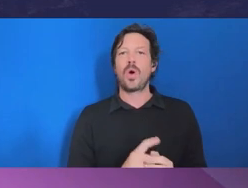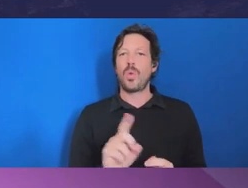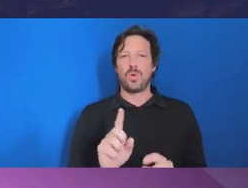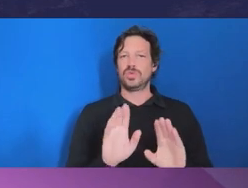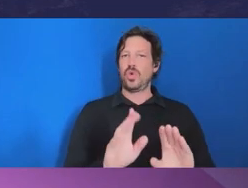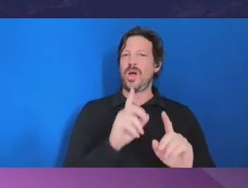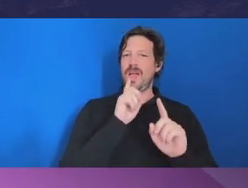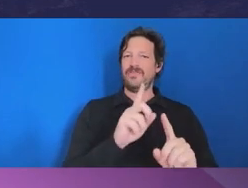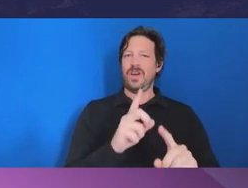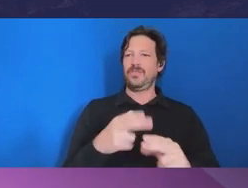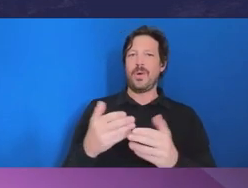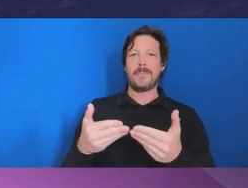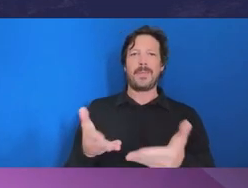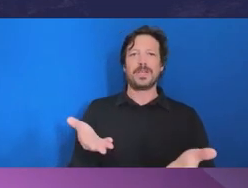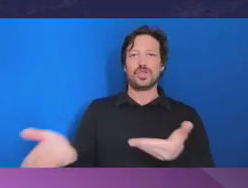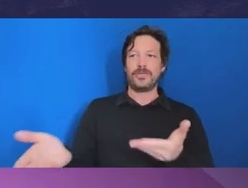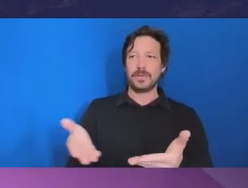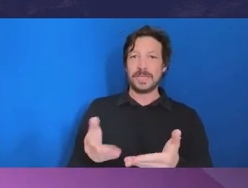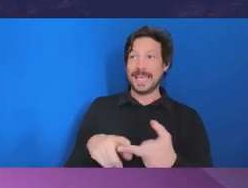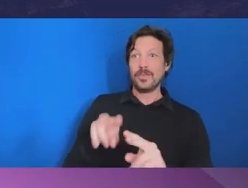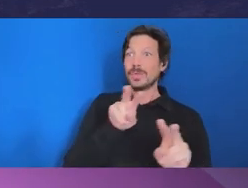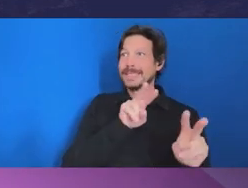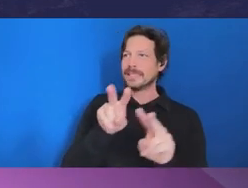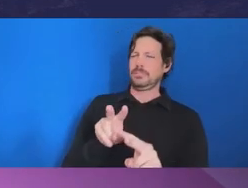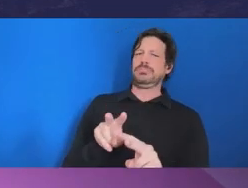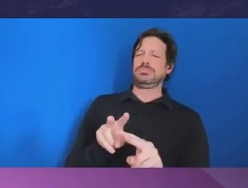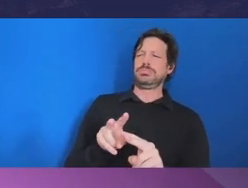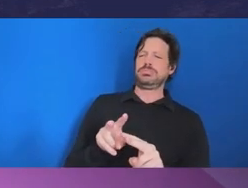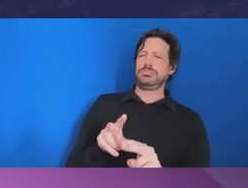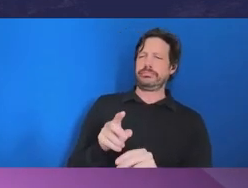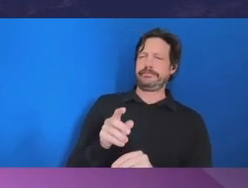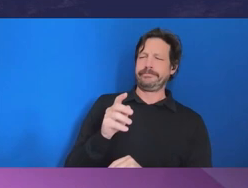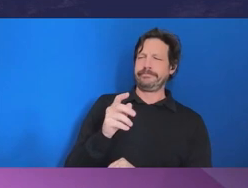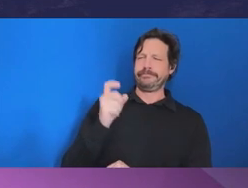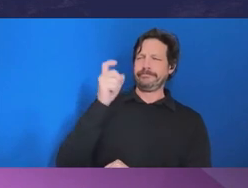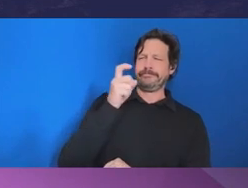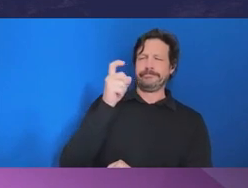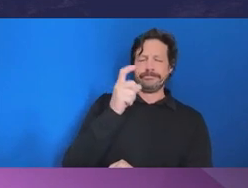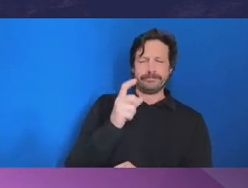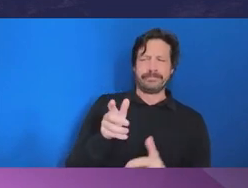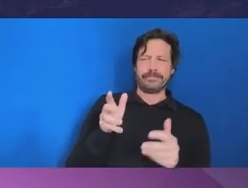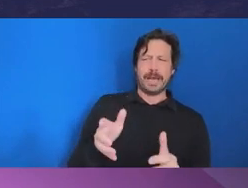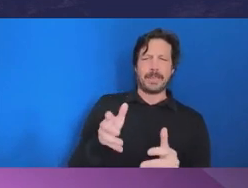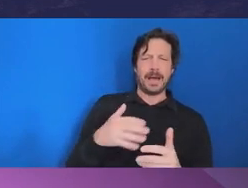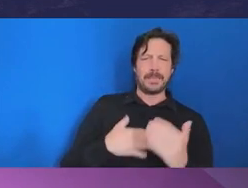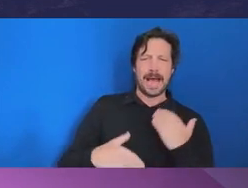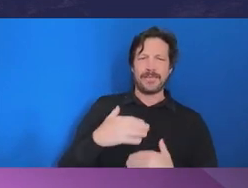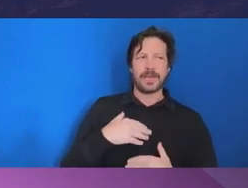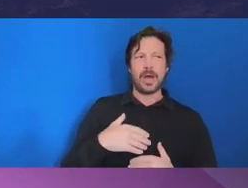who witness questionable acts of their superiors and are seeking to involve oversight bodies to investigate potential wrongdoing?